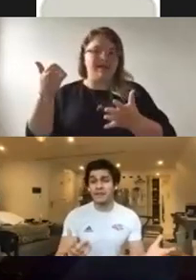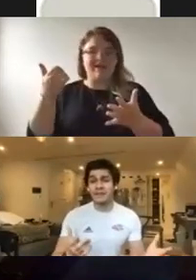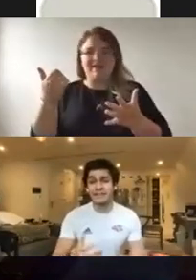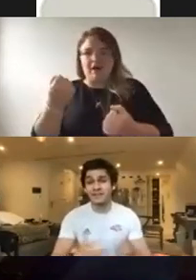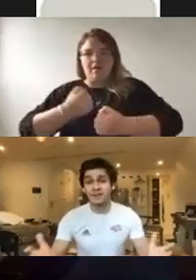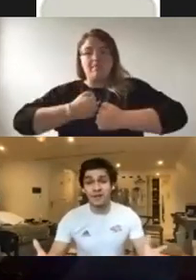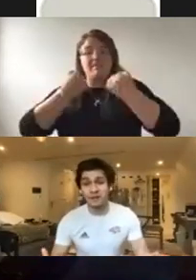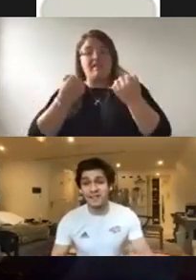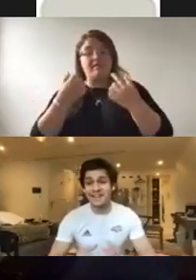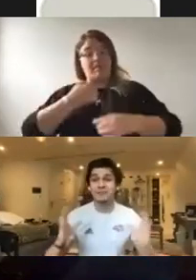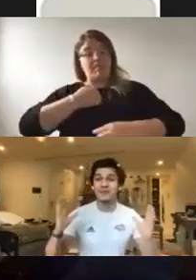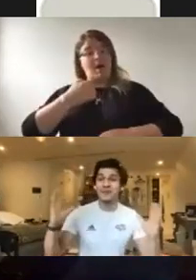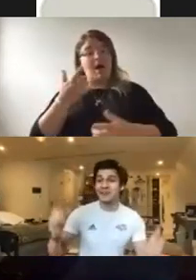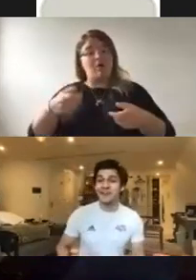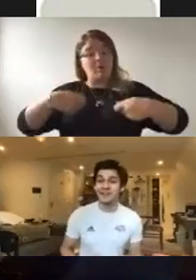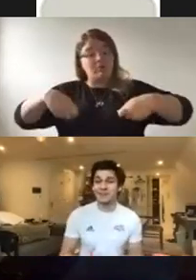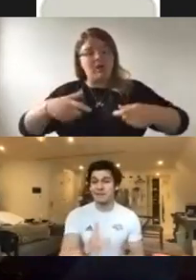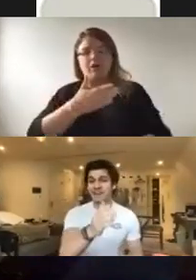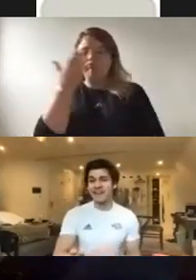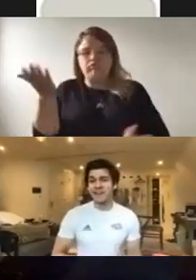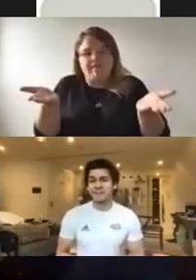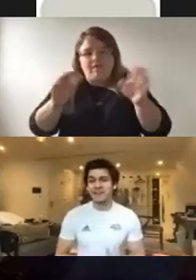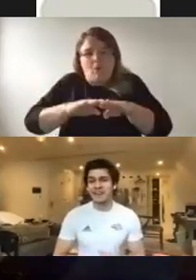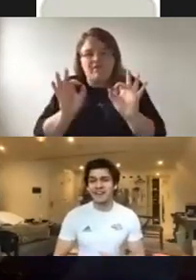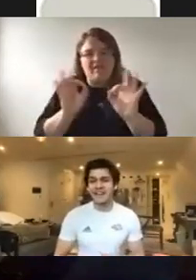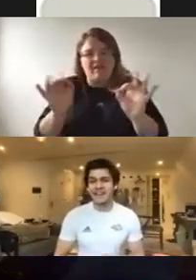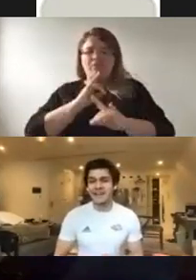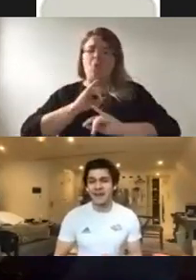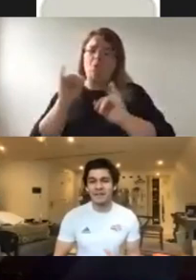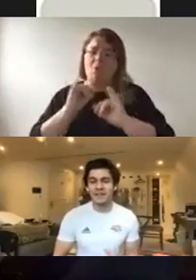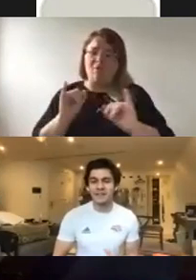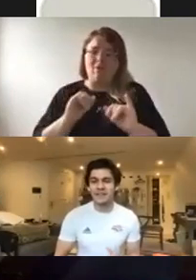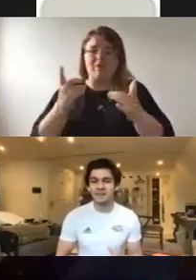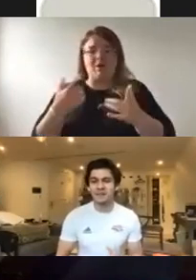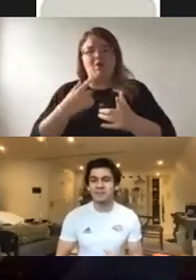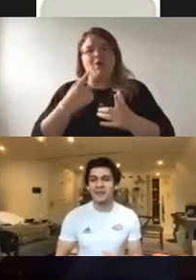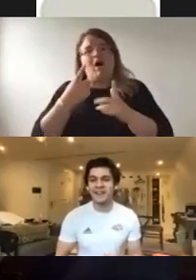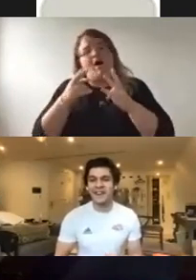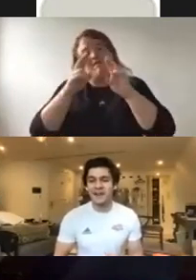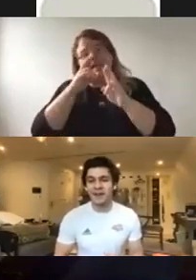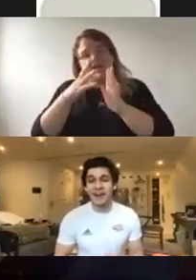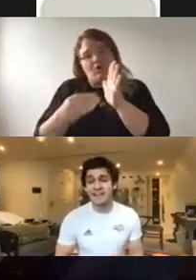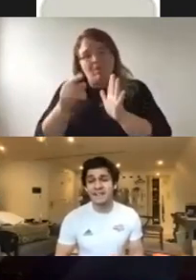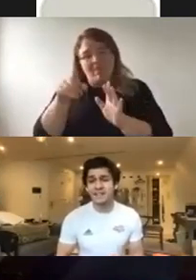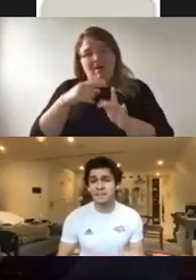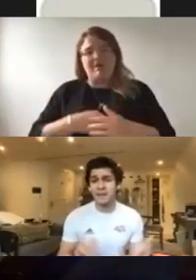fencing, it doesn't fold and it's an absolute nightmare so maybe you can kind of take a leaf out of this this one's book but i think it's just